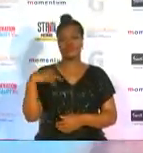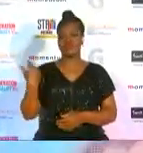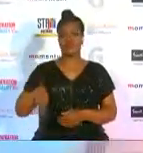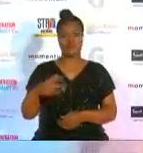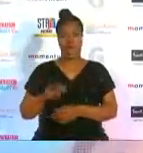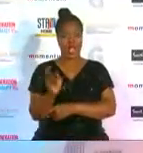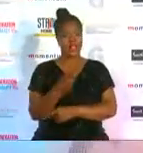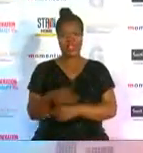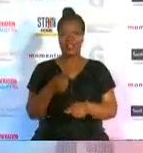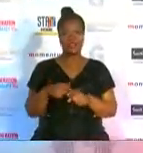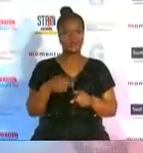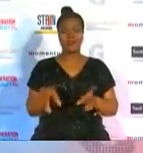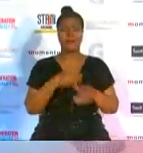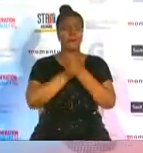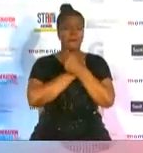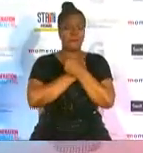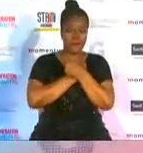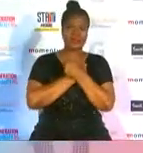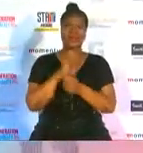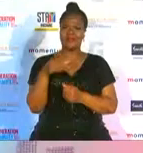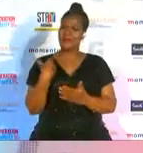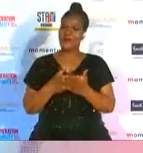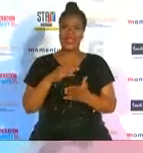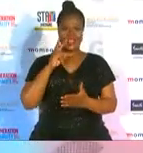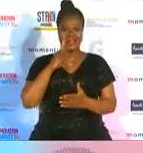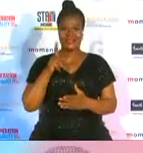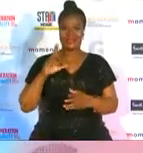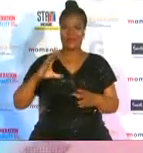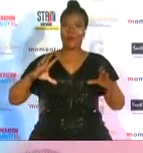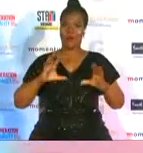you are passionate and we can see that your confidence does ooze out when it